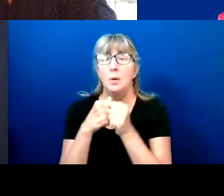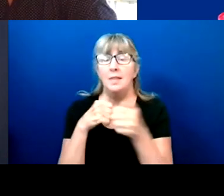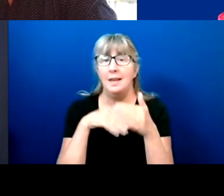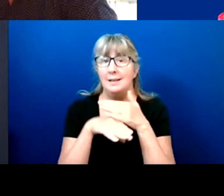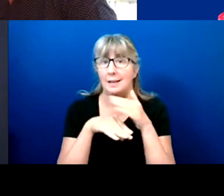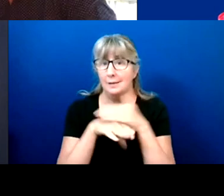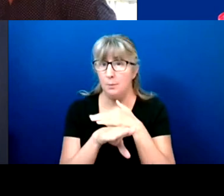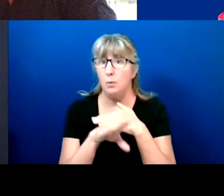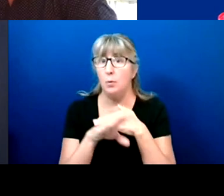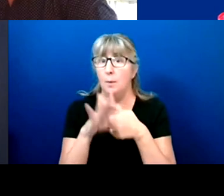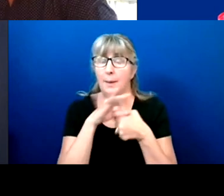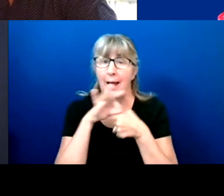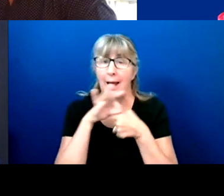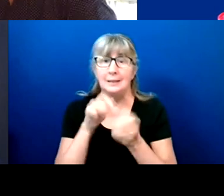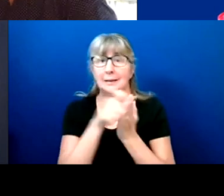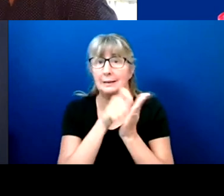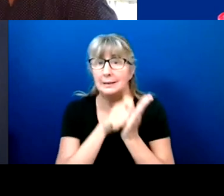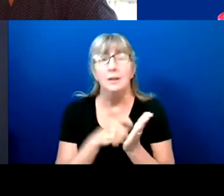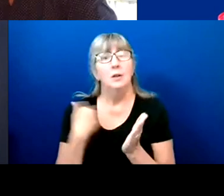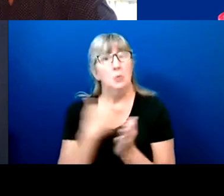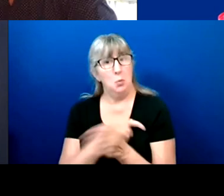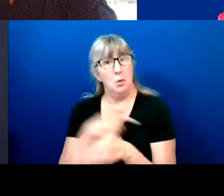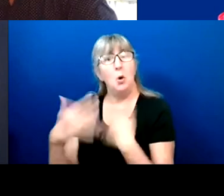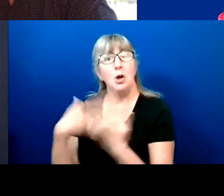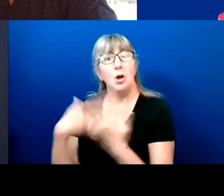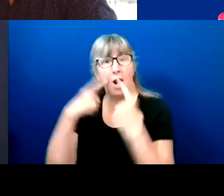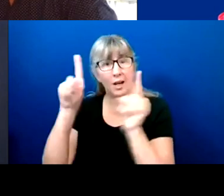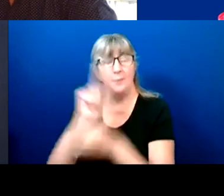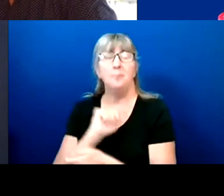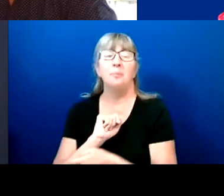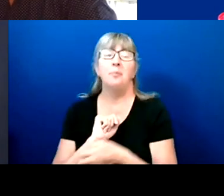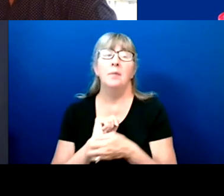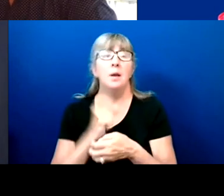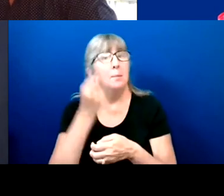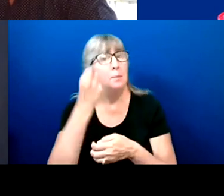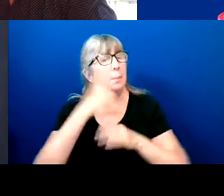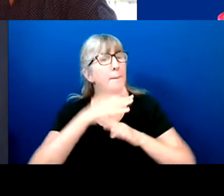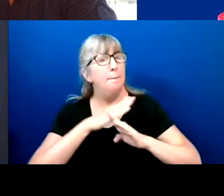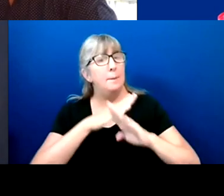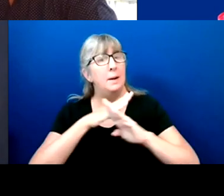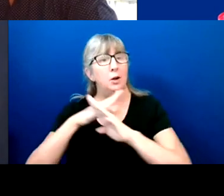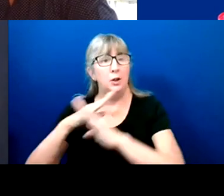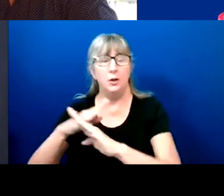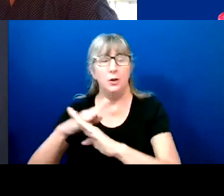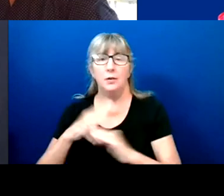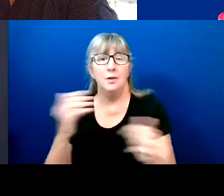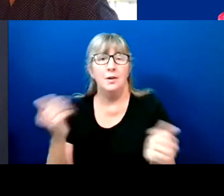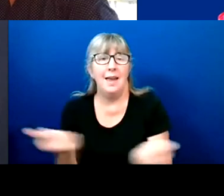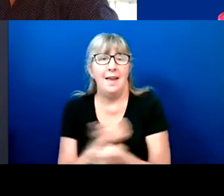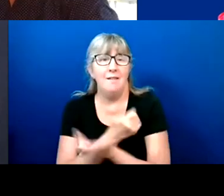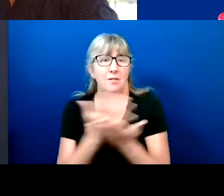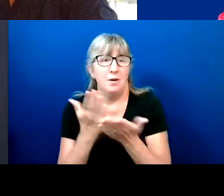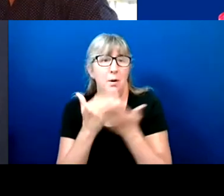So we're working on it. But barriers exist in all aspects of our life, right? Including advocacy itself.